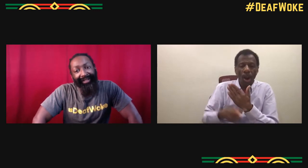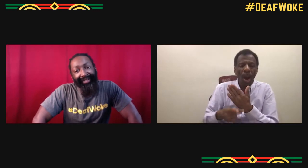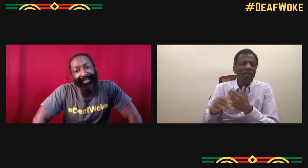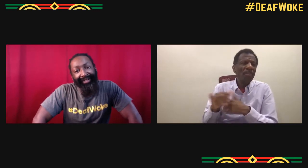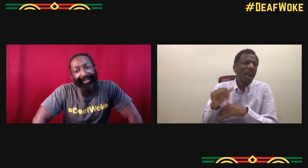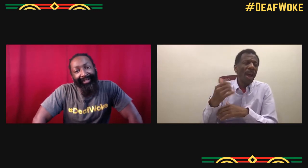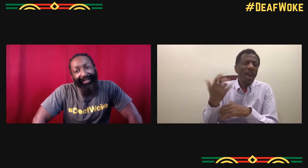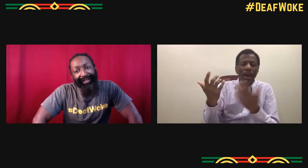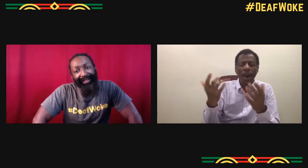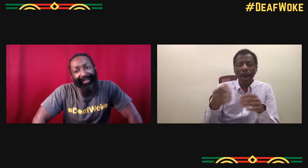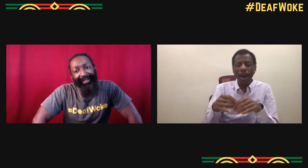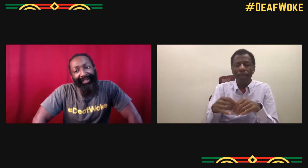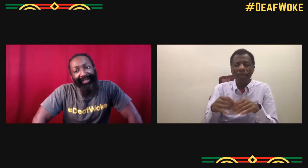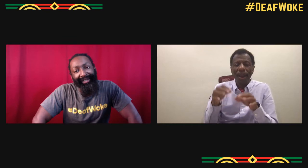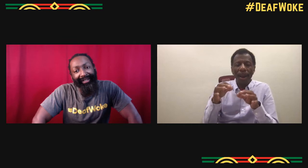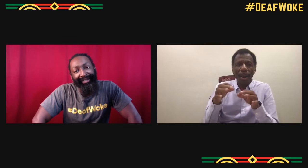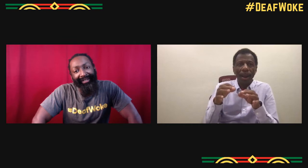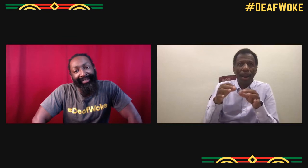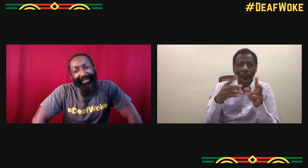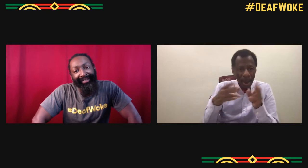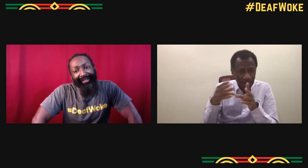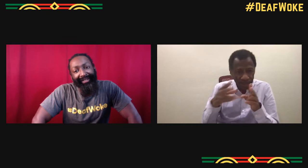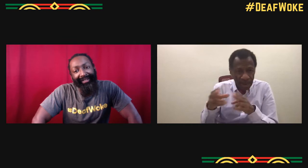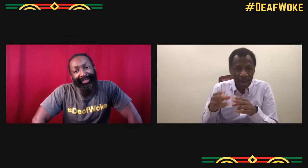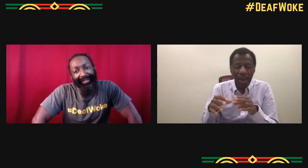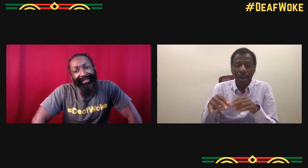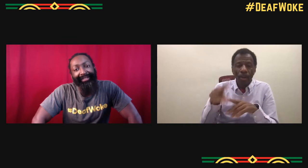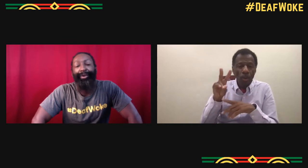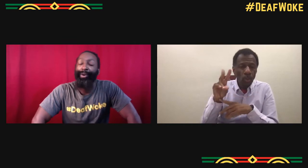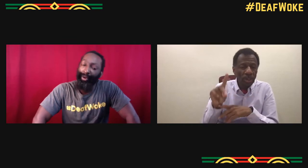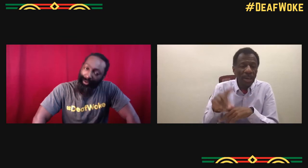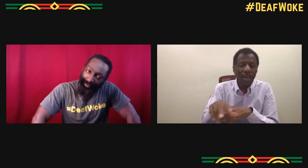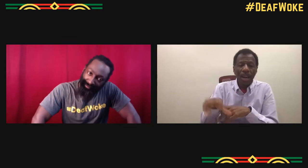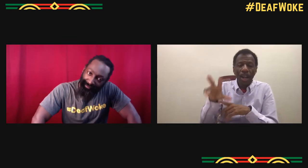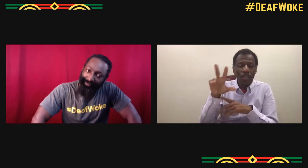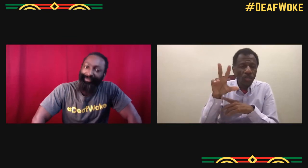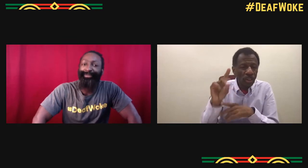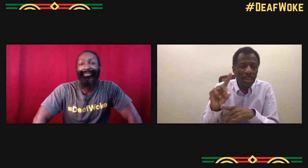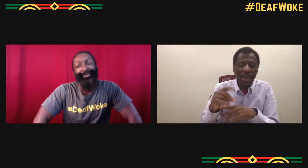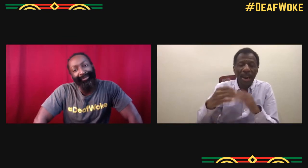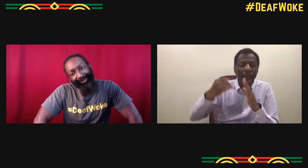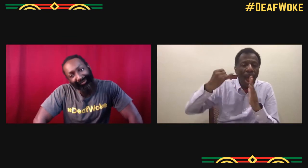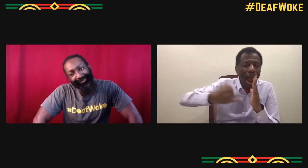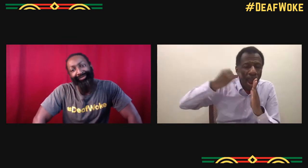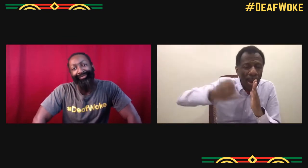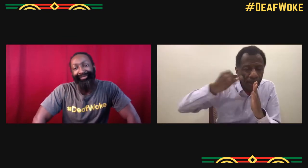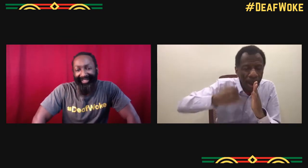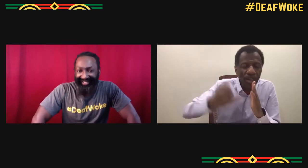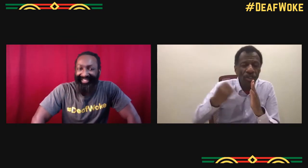There's a non-profit kind of a training and program for editing videography,